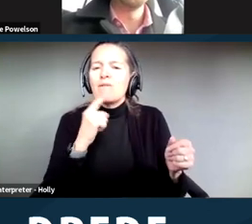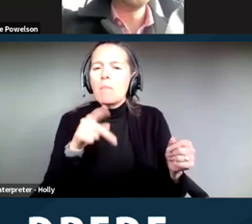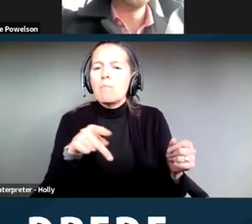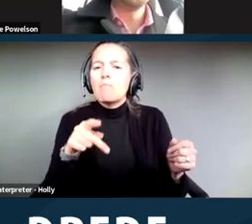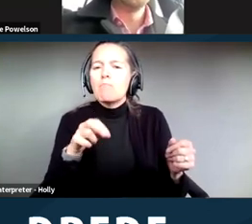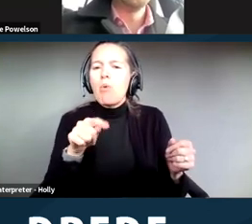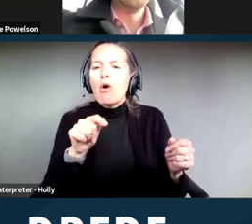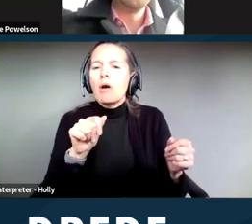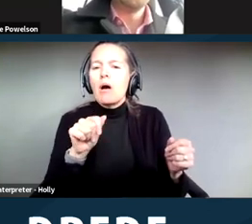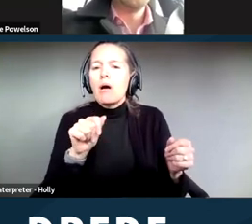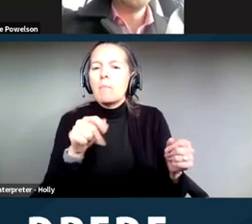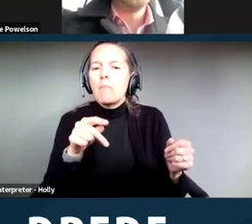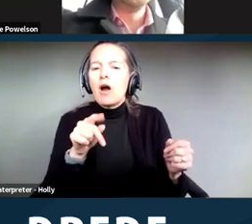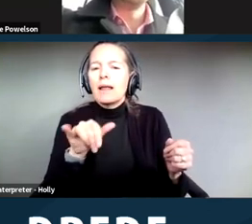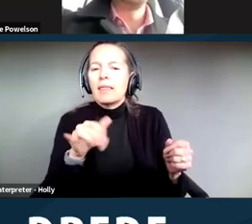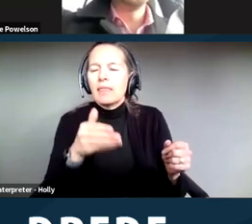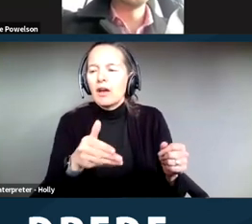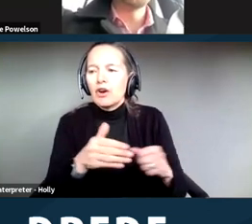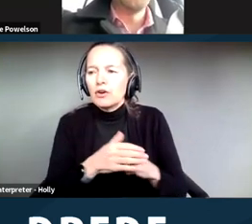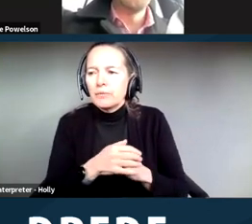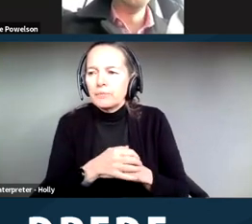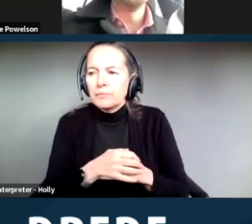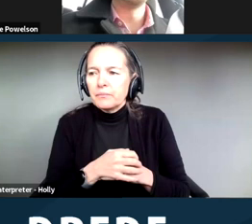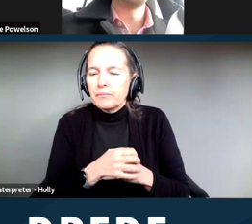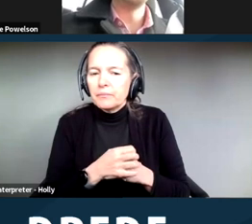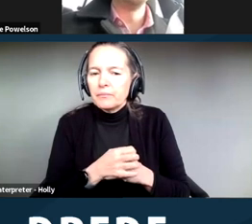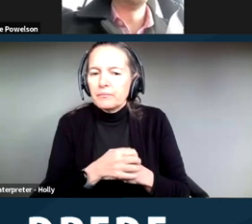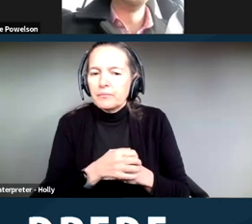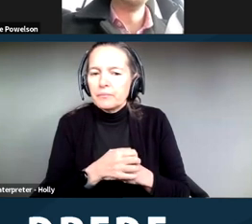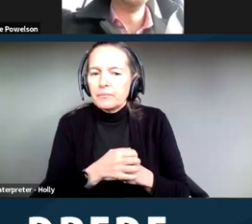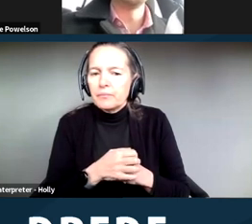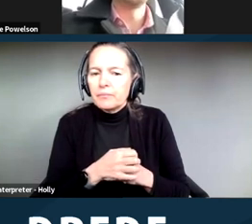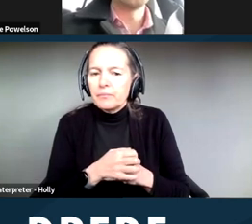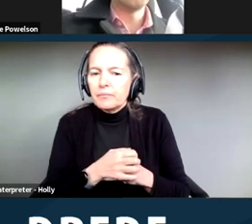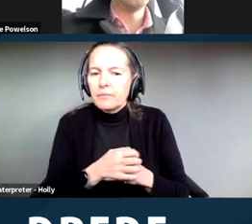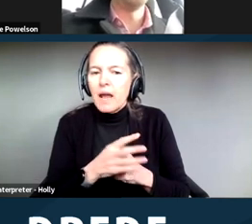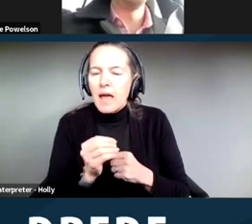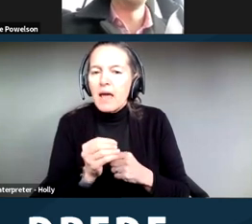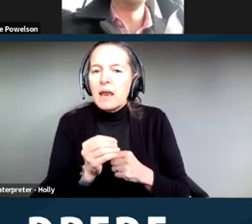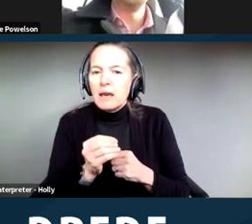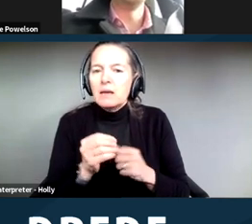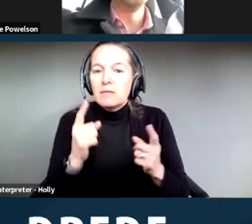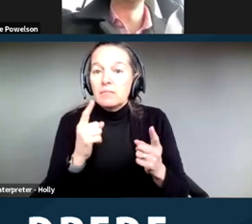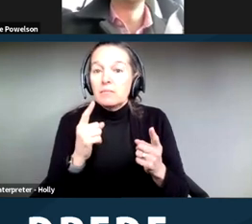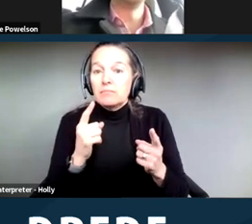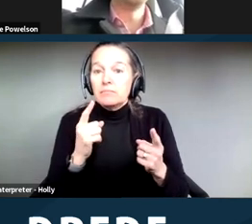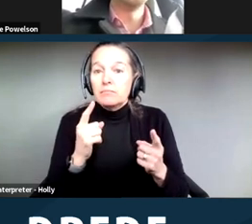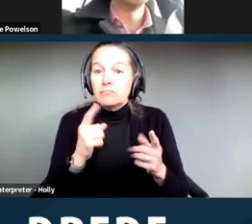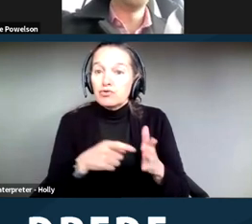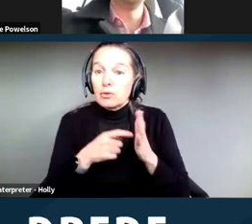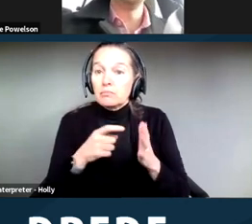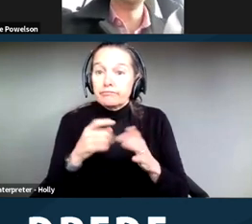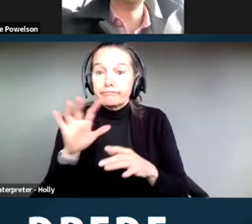about nine months of just the camp being there for the city to finally pay for the port‑a‑potties.